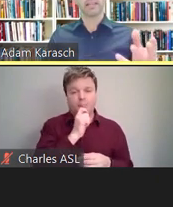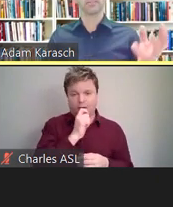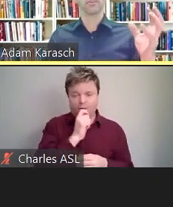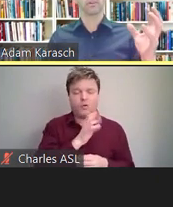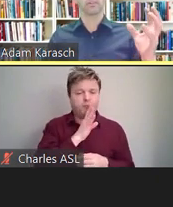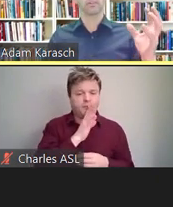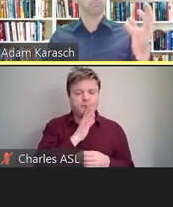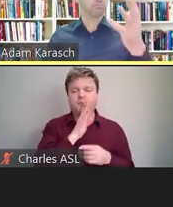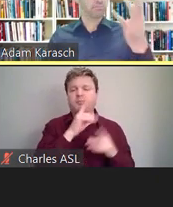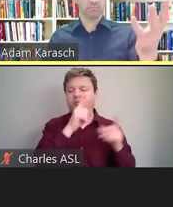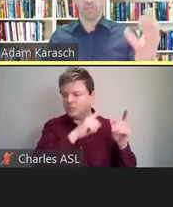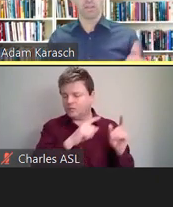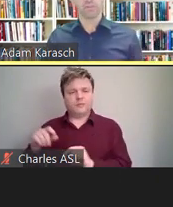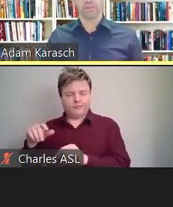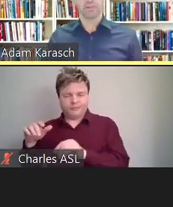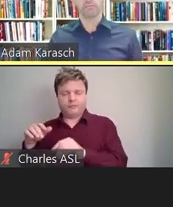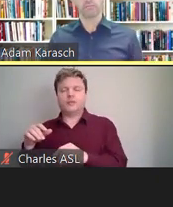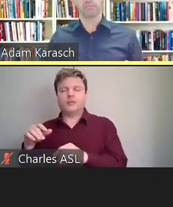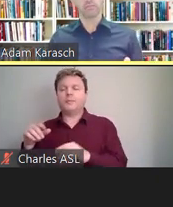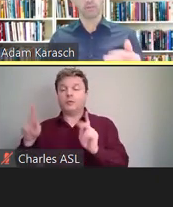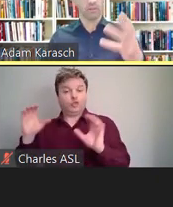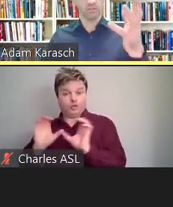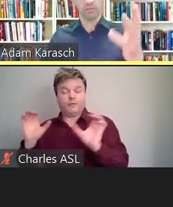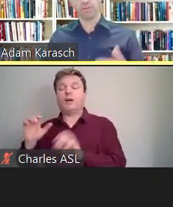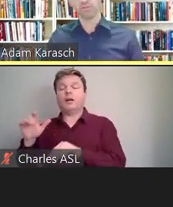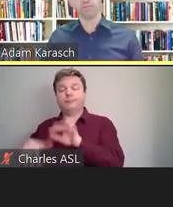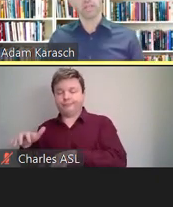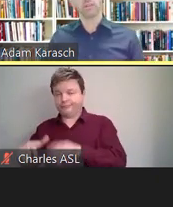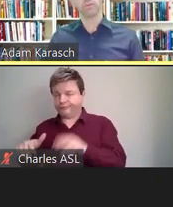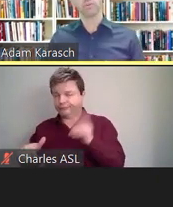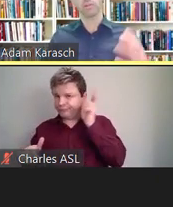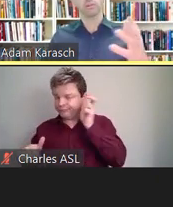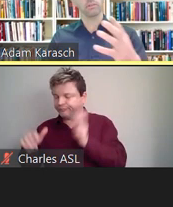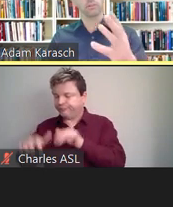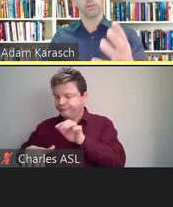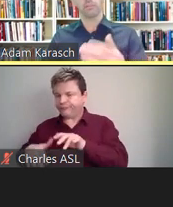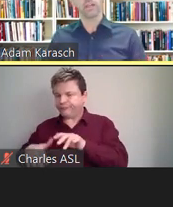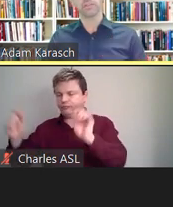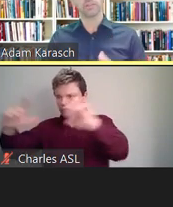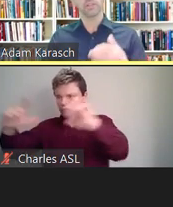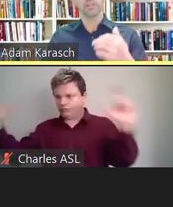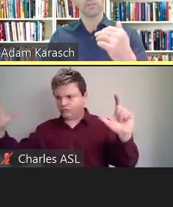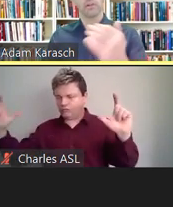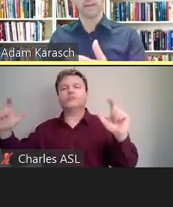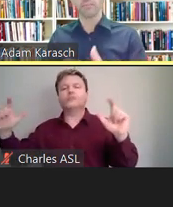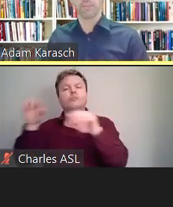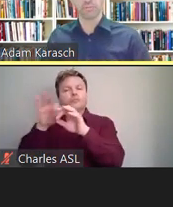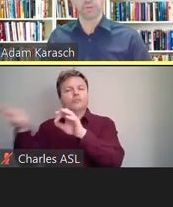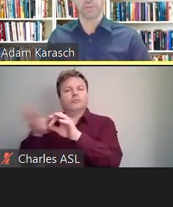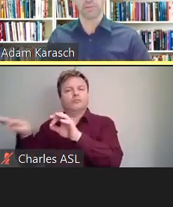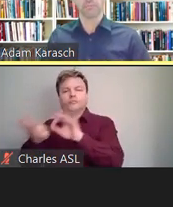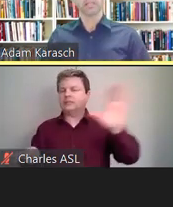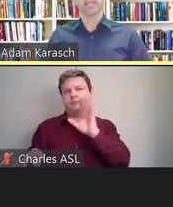on a large video screen, or on a monitor, or a laptop computer.